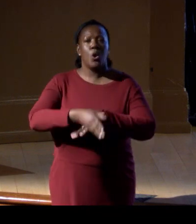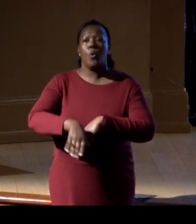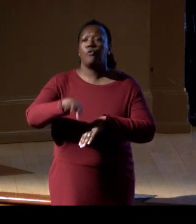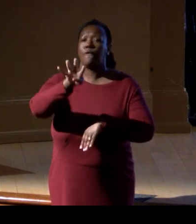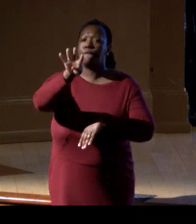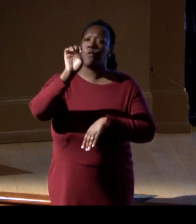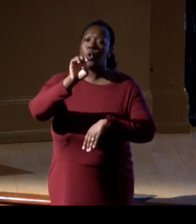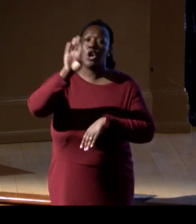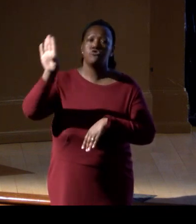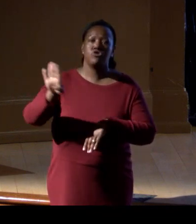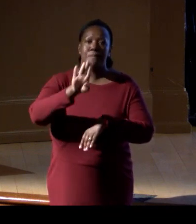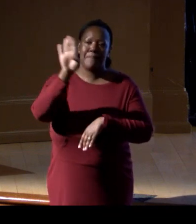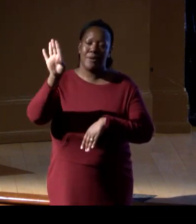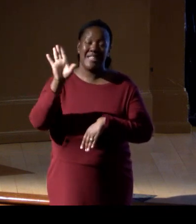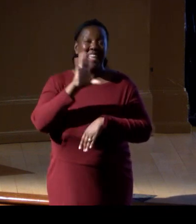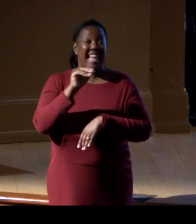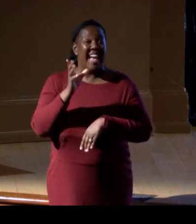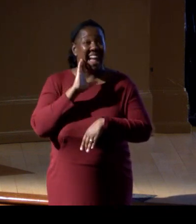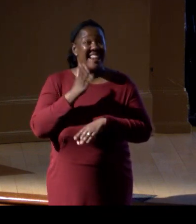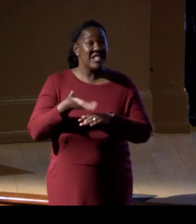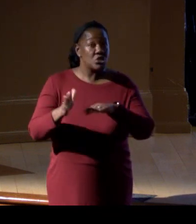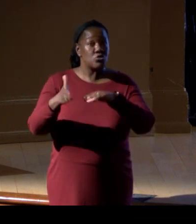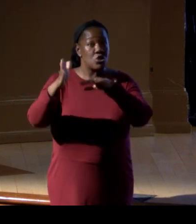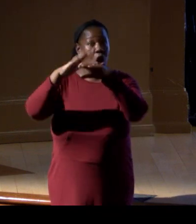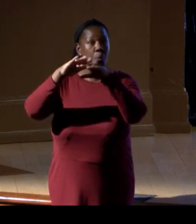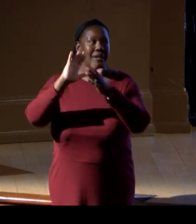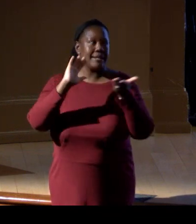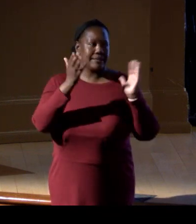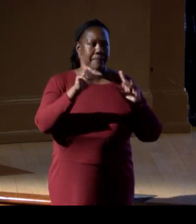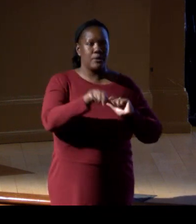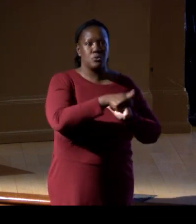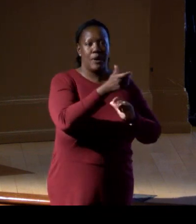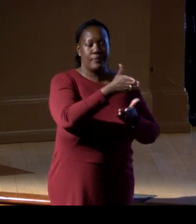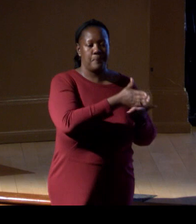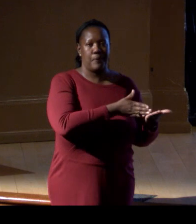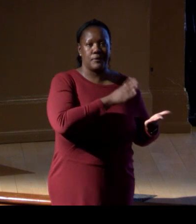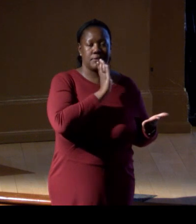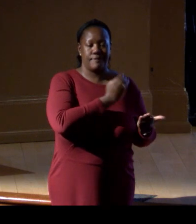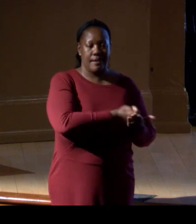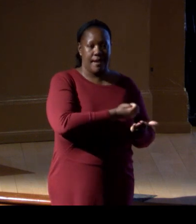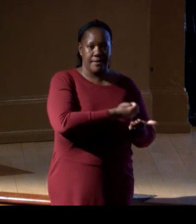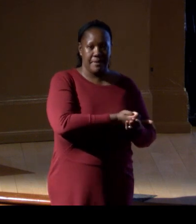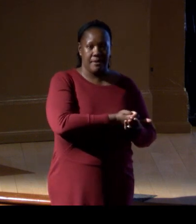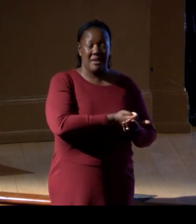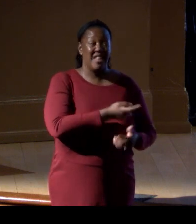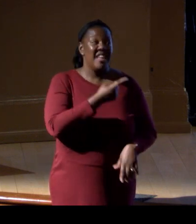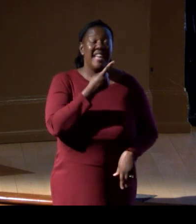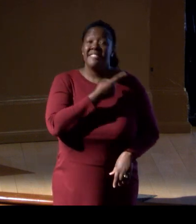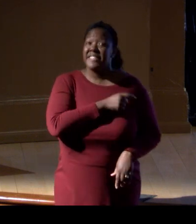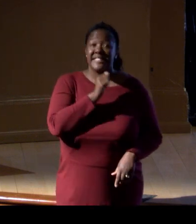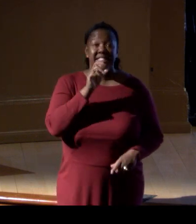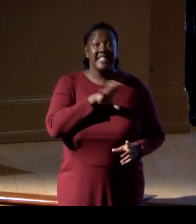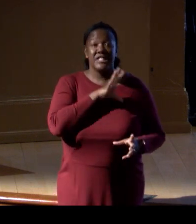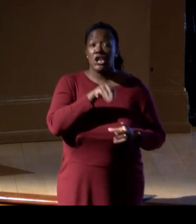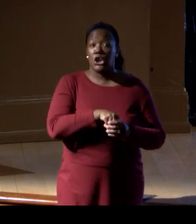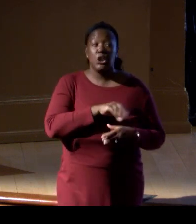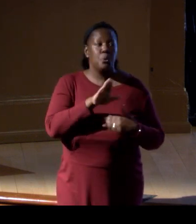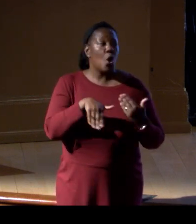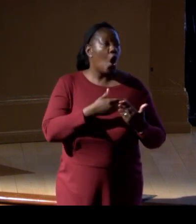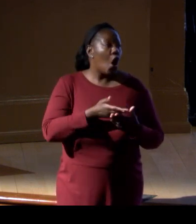and it's growing at a faster rate than other parts of the economy. And this doesn't even include all of the ecosystem services